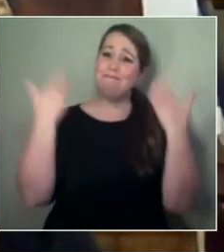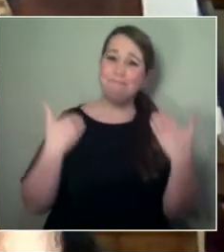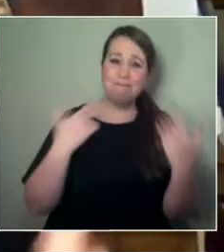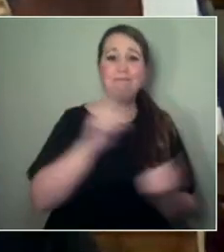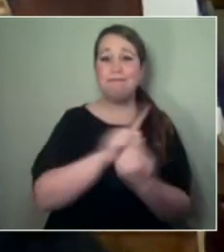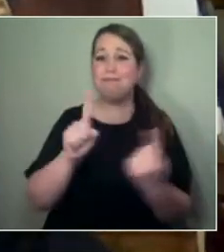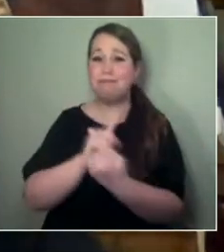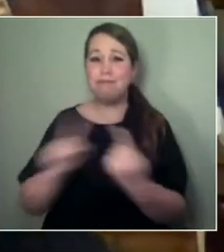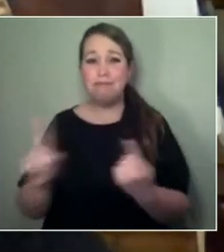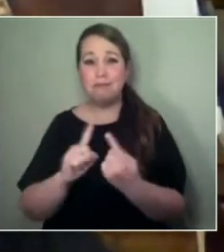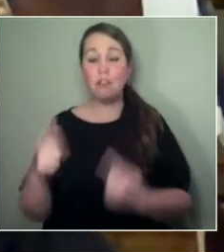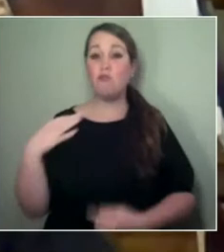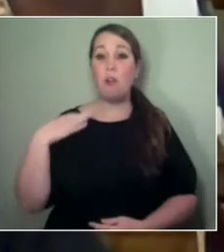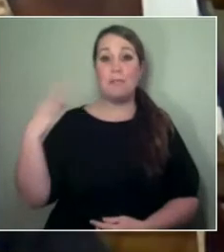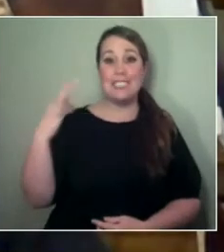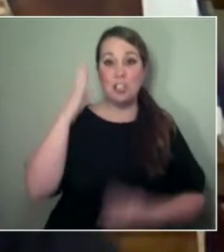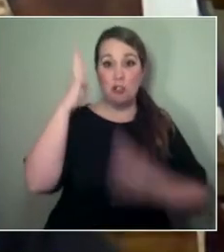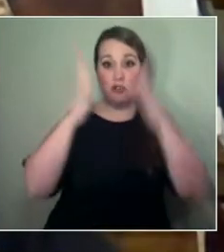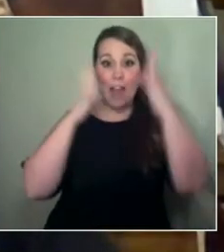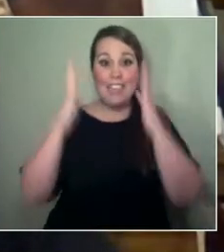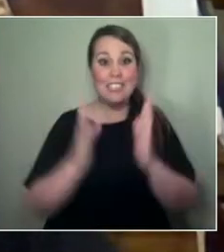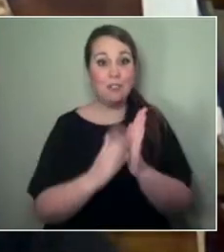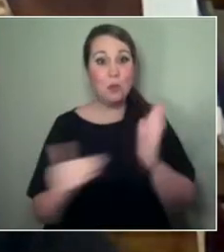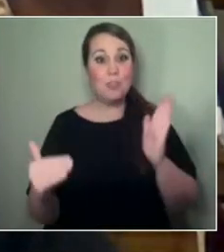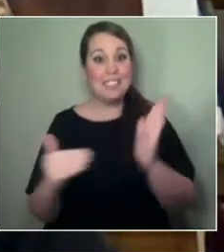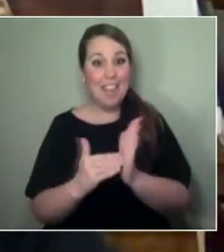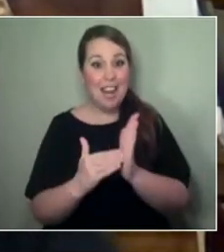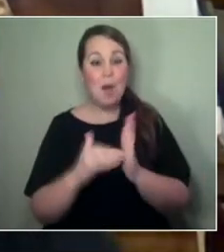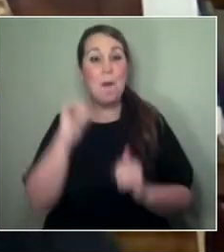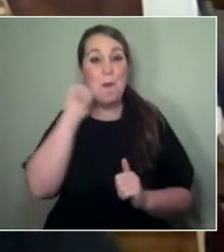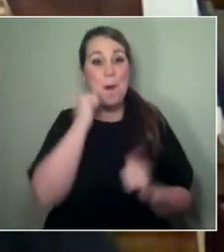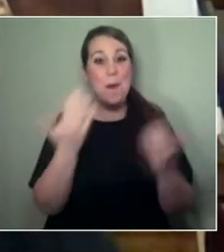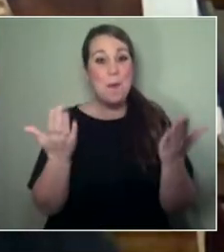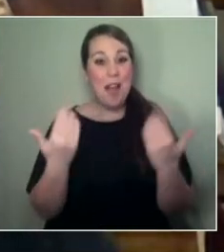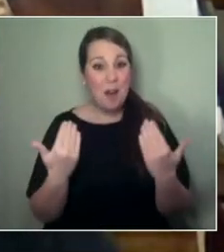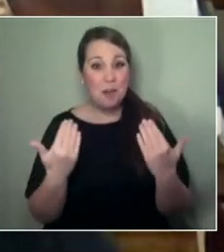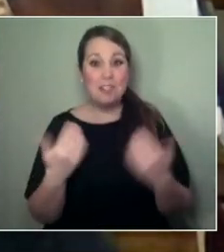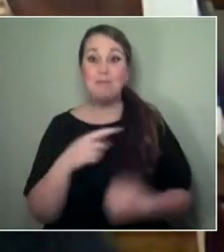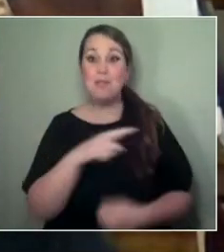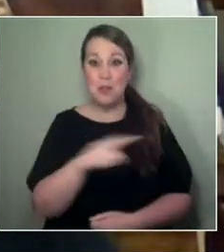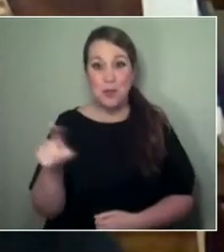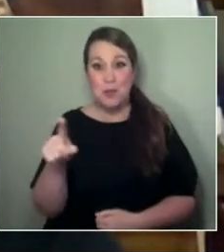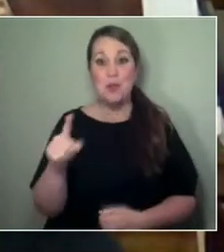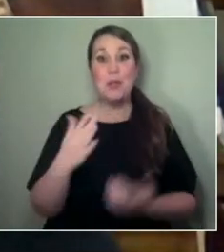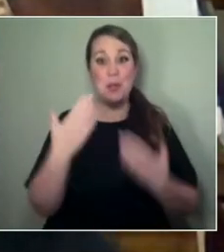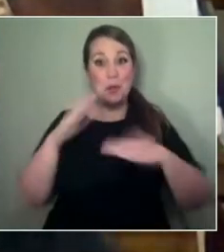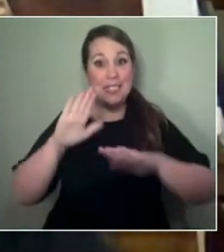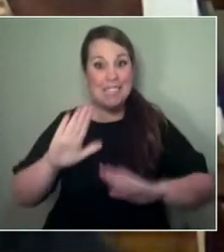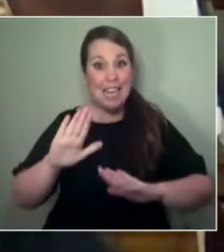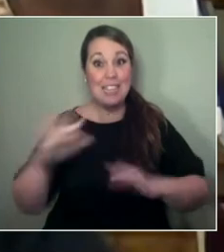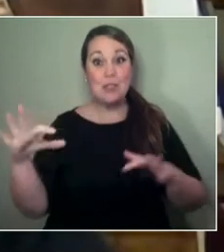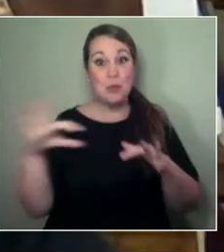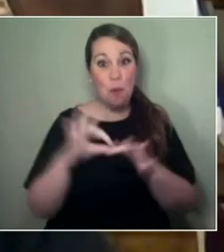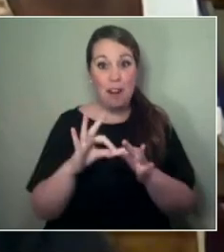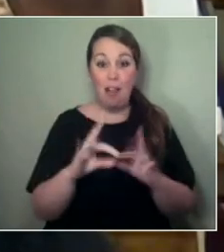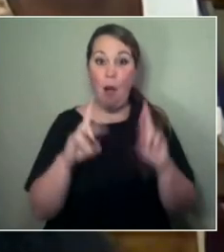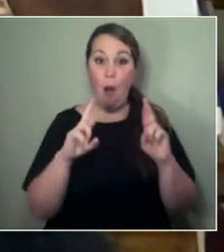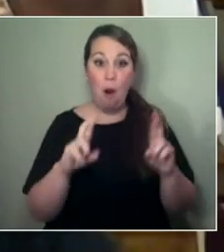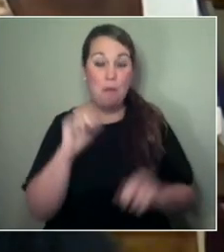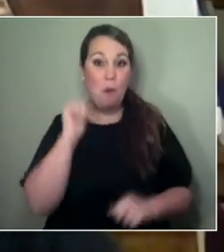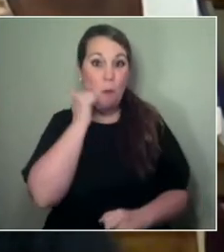a very warm welcome to you all. Those of you joining in from Aotearoa, I hope you are warm. I know we've had some pretty wild weather